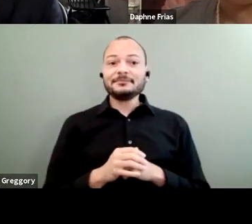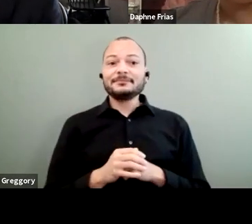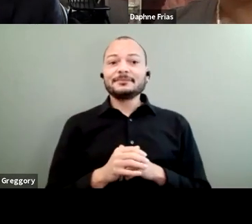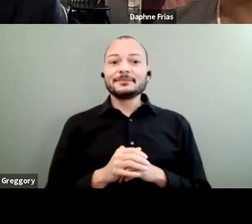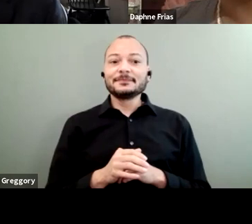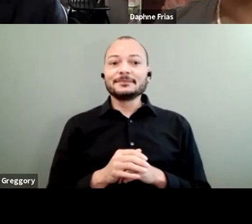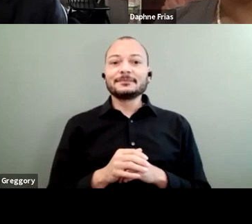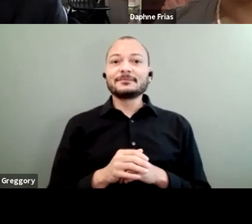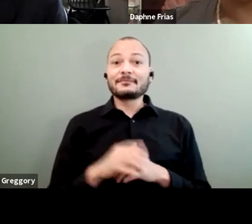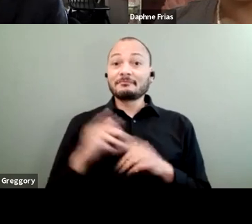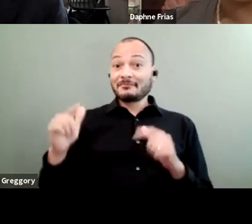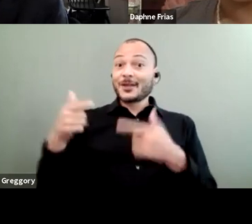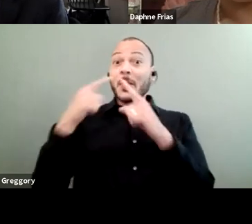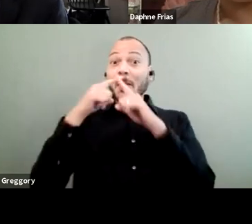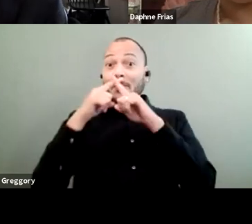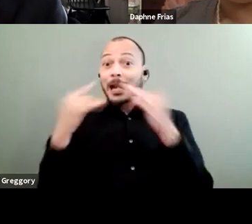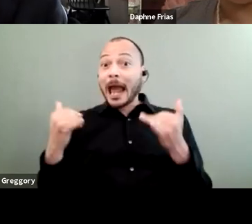And you're on mute, actually, at this moment. So sorry, thank you.